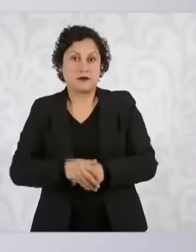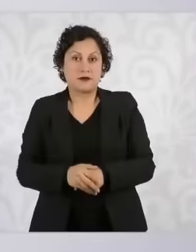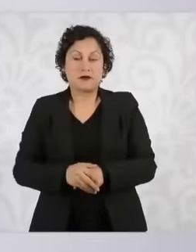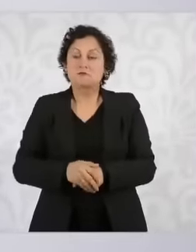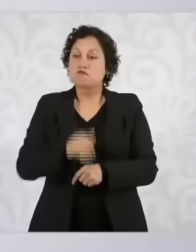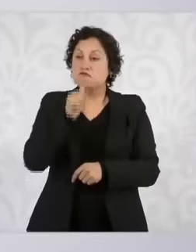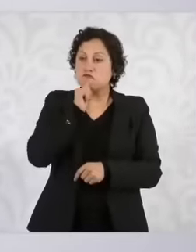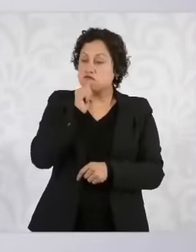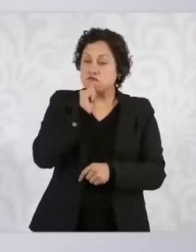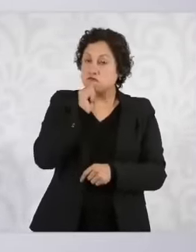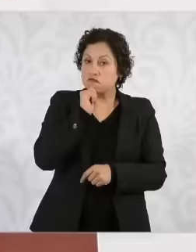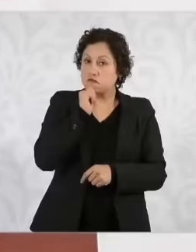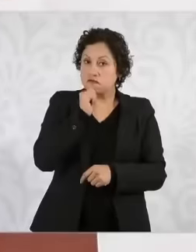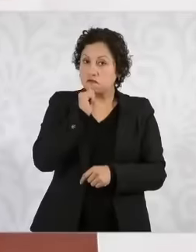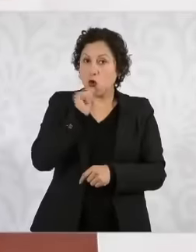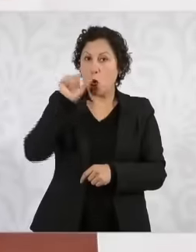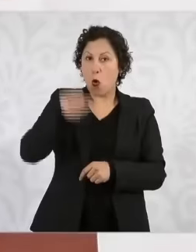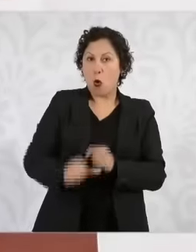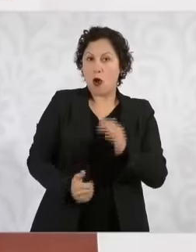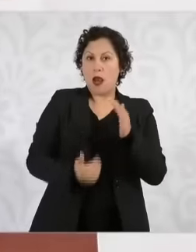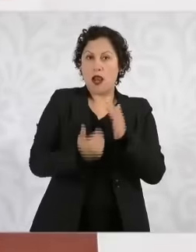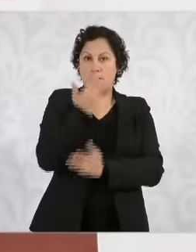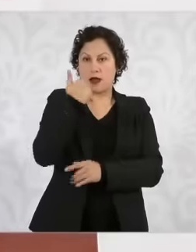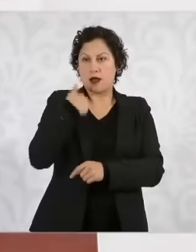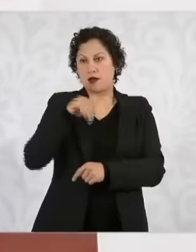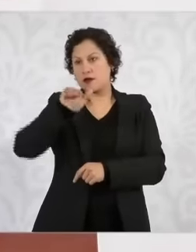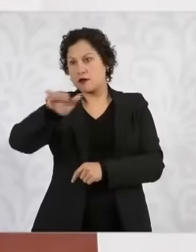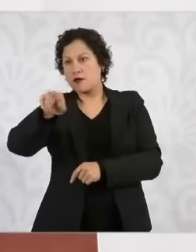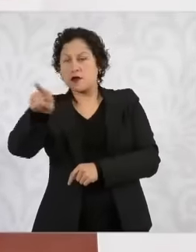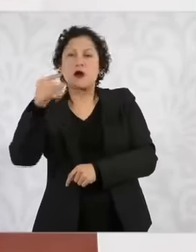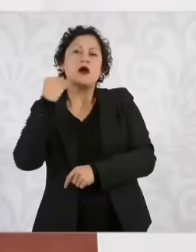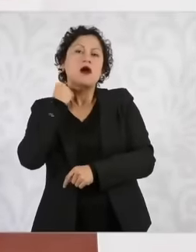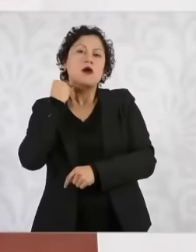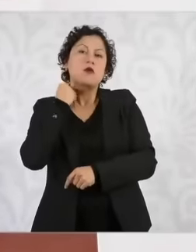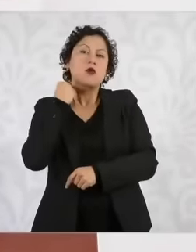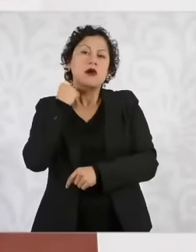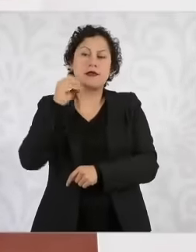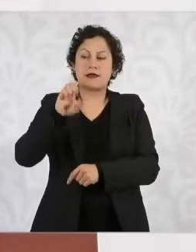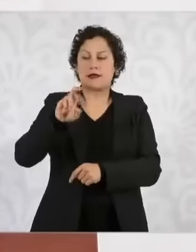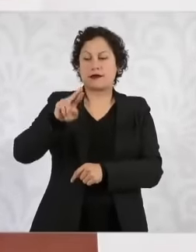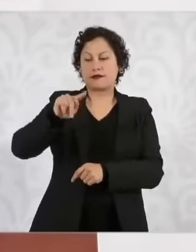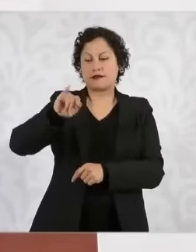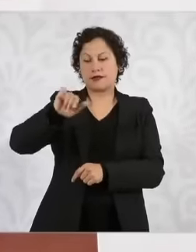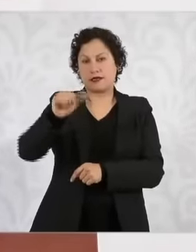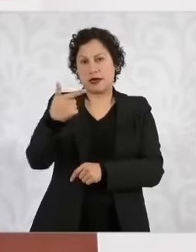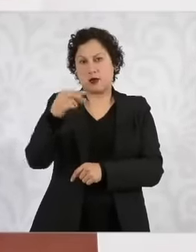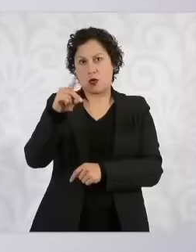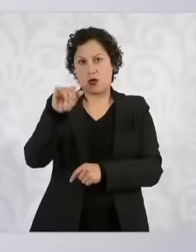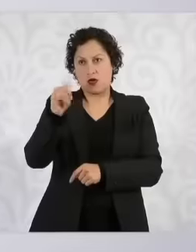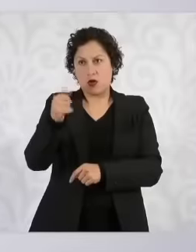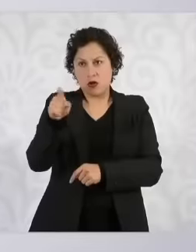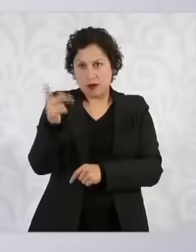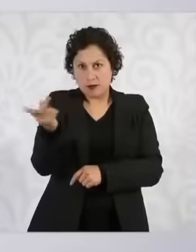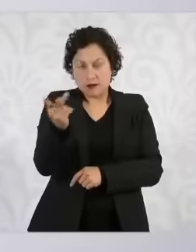until today in the morning I asked the legal advisor Ernestina Godoy eh look at another topic